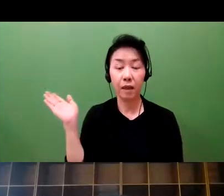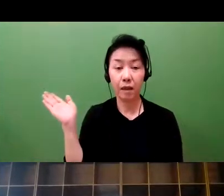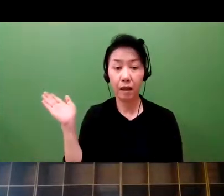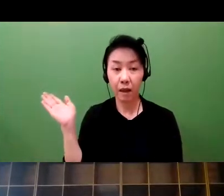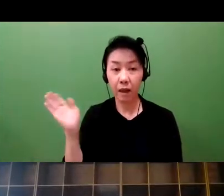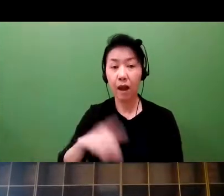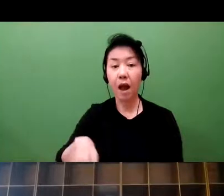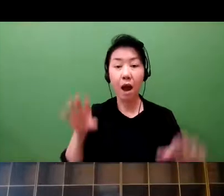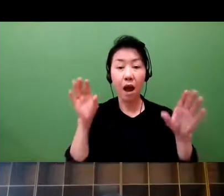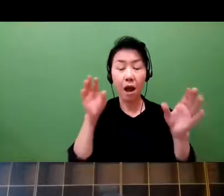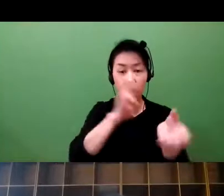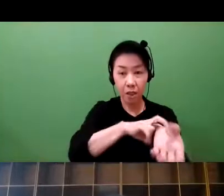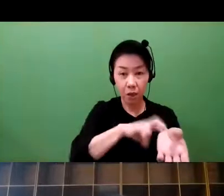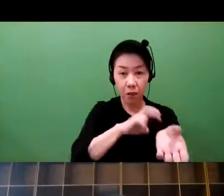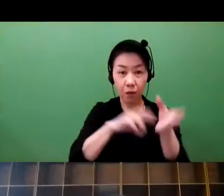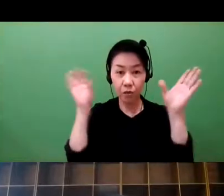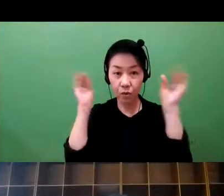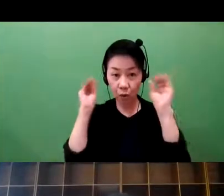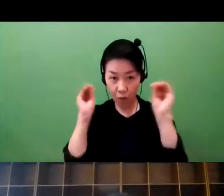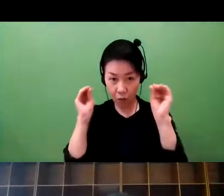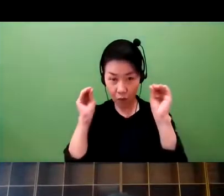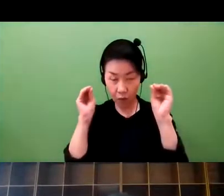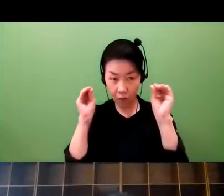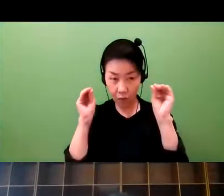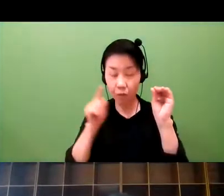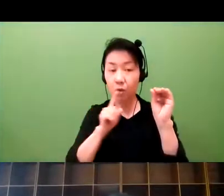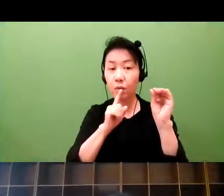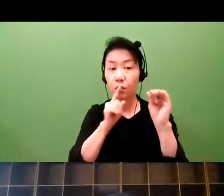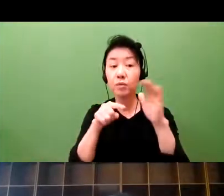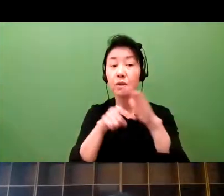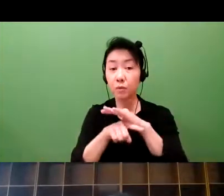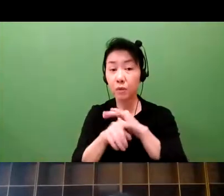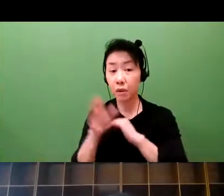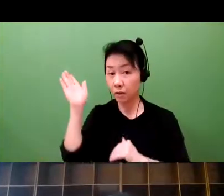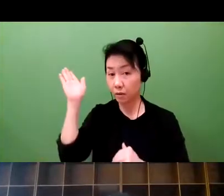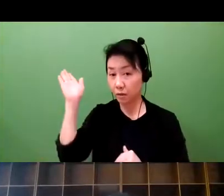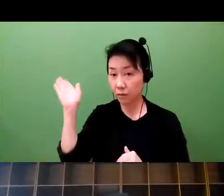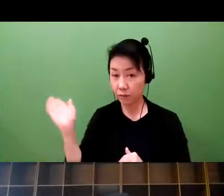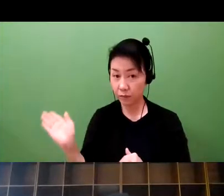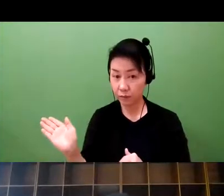are written on the information that health care companies can possibly use.